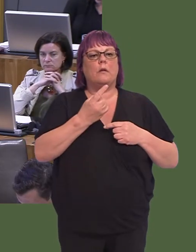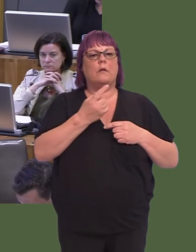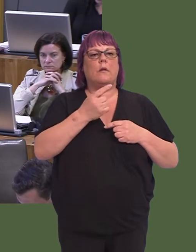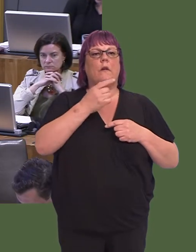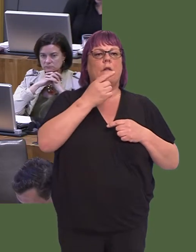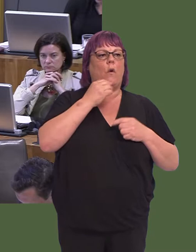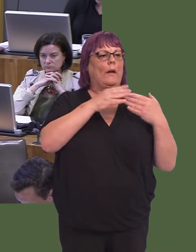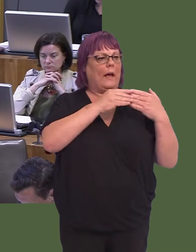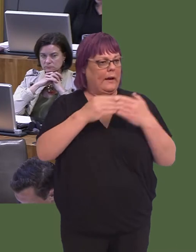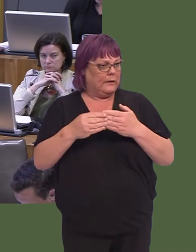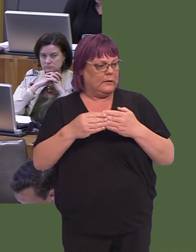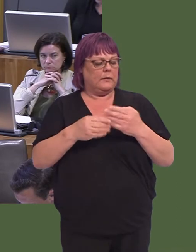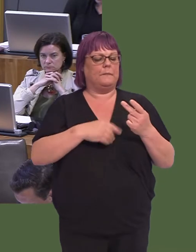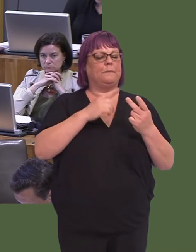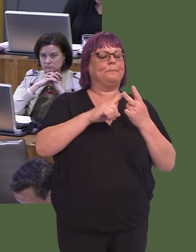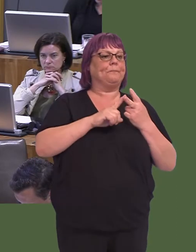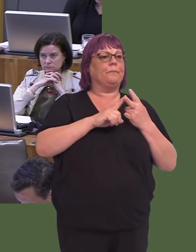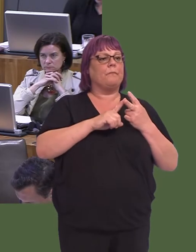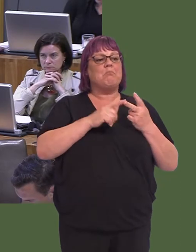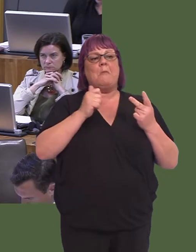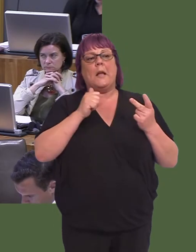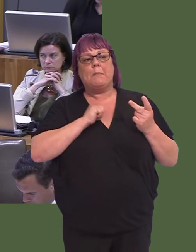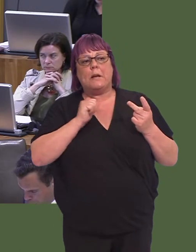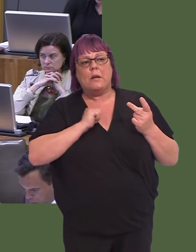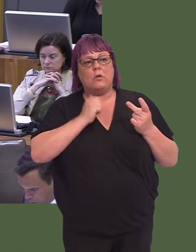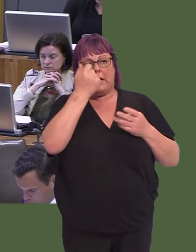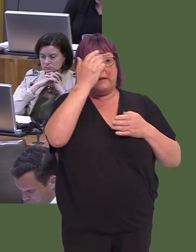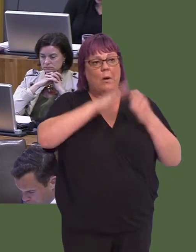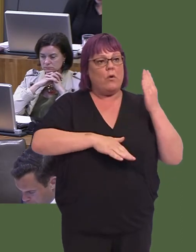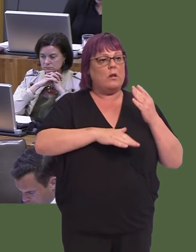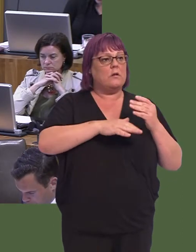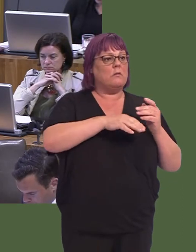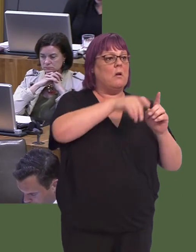in respect of extant policy practice and guidance; secondly, the expectations and